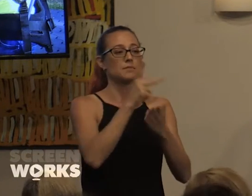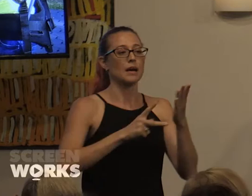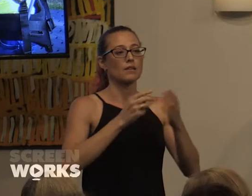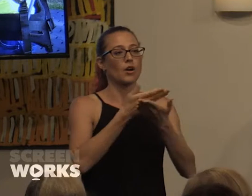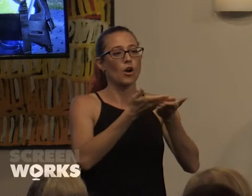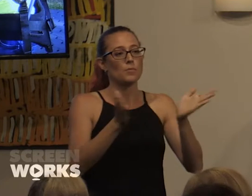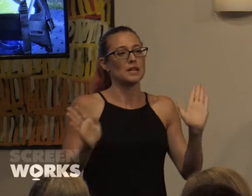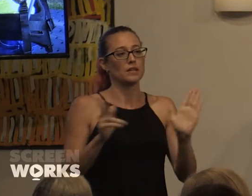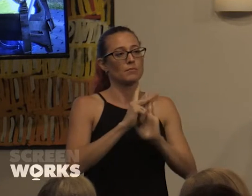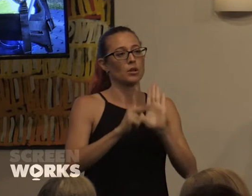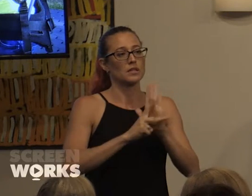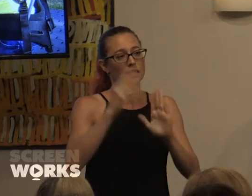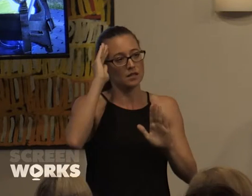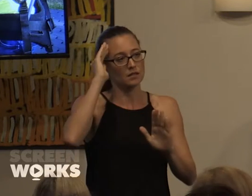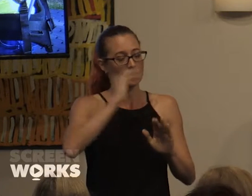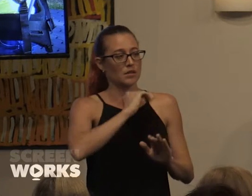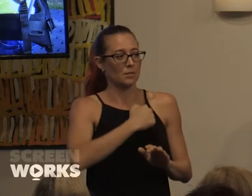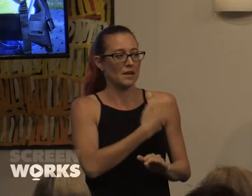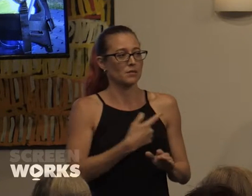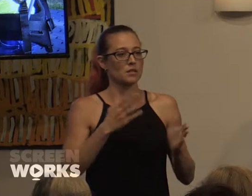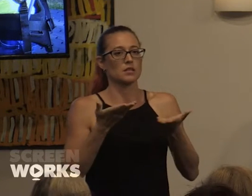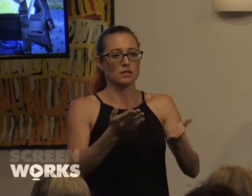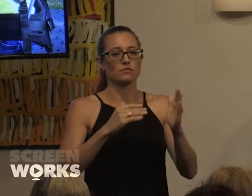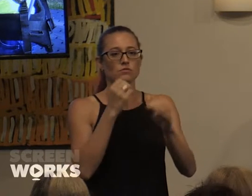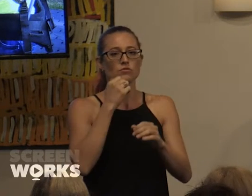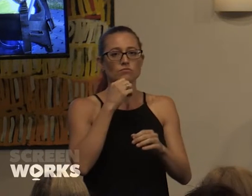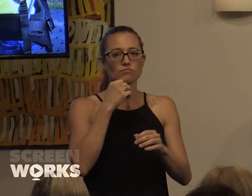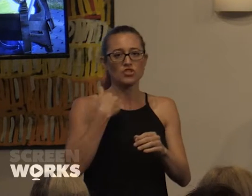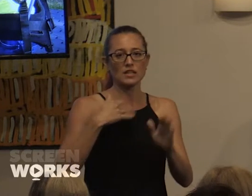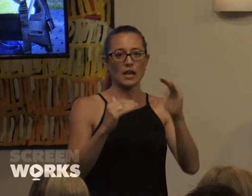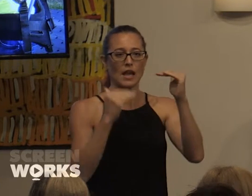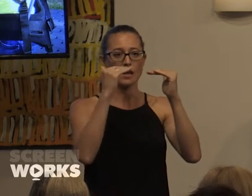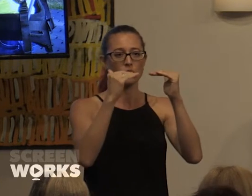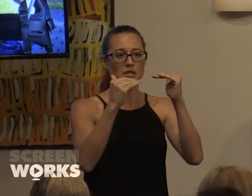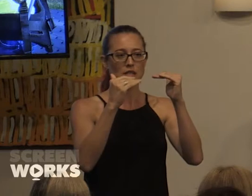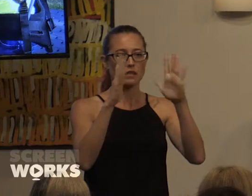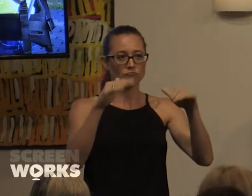policy commitment to deliver gender equity and raise the profile of women in the screen industry in New South Wales.